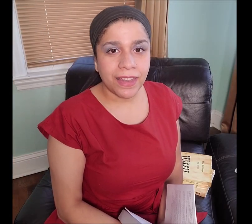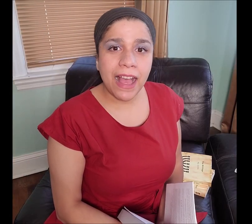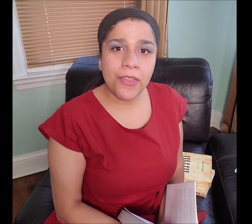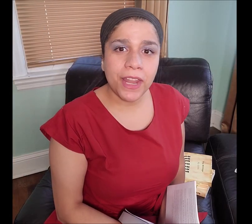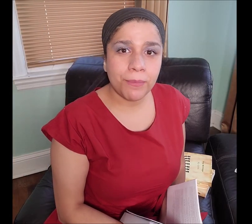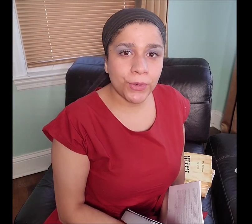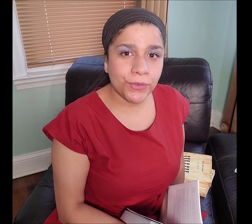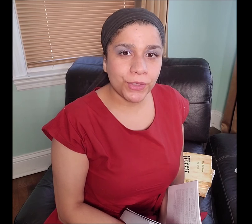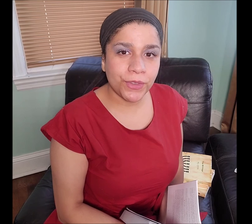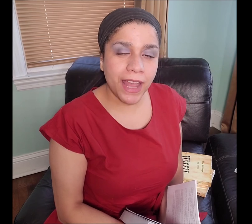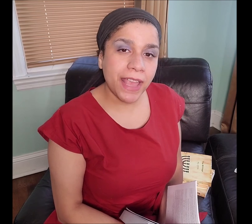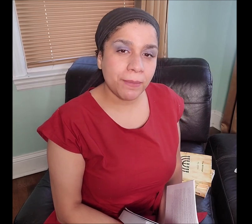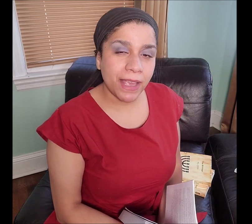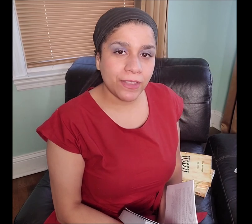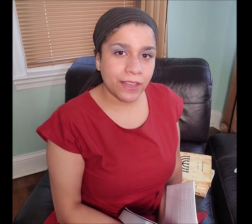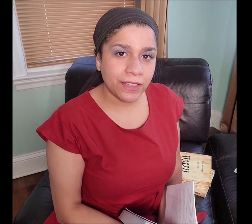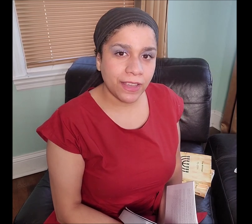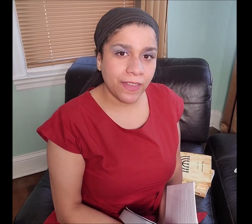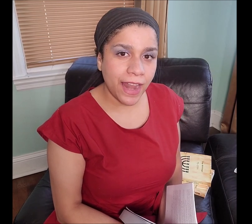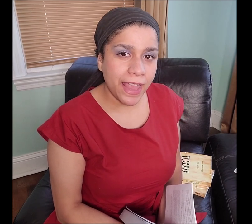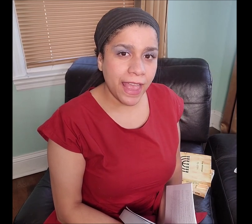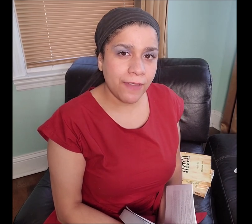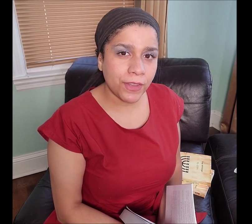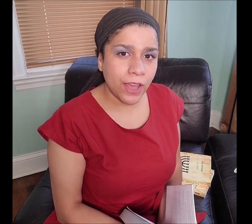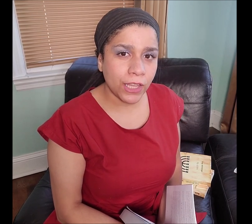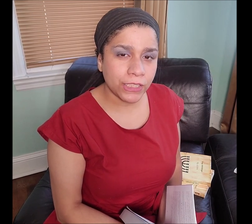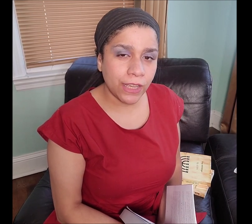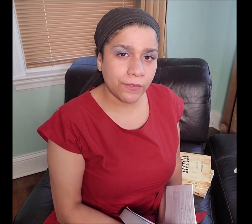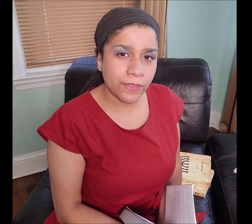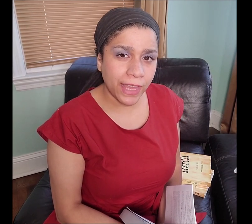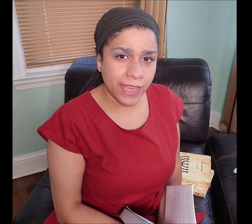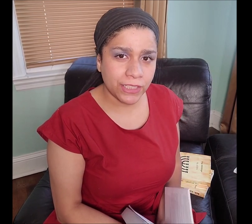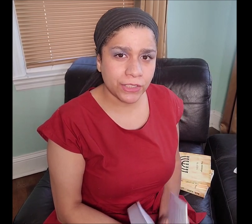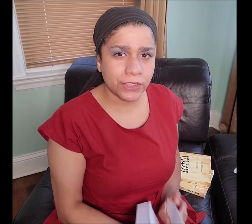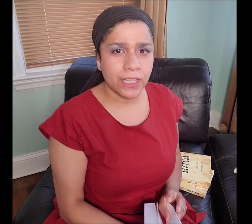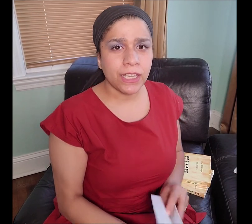Now that I prove to you that I am Itharey and that I have the knowledge of the hand gestures,